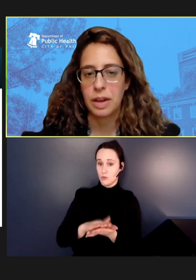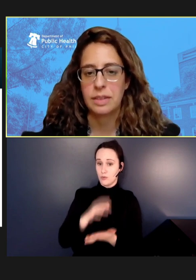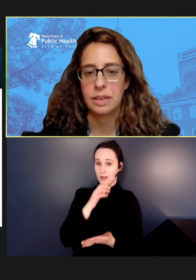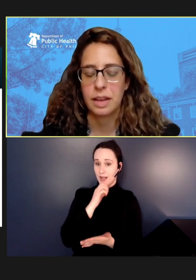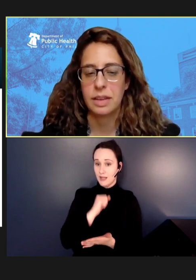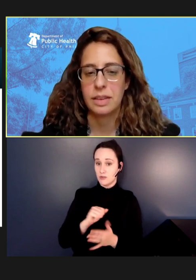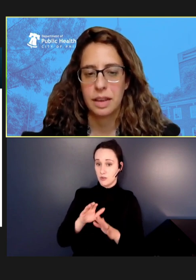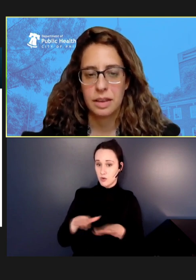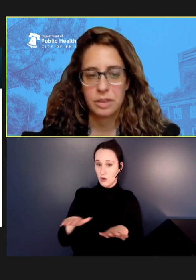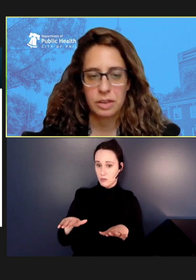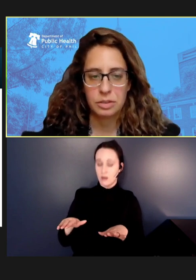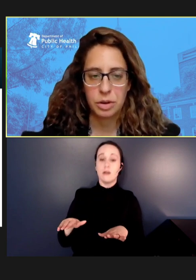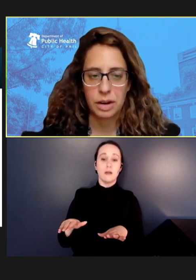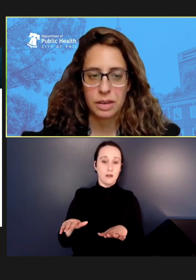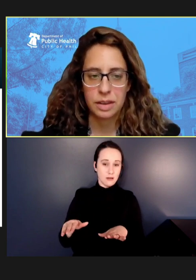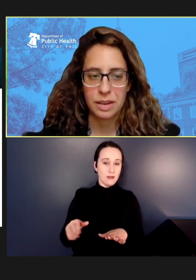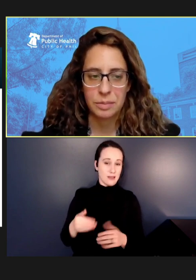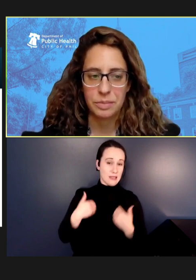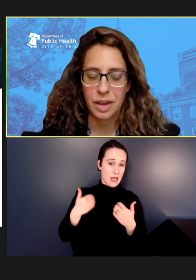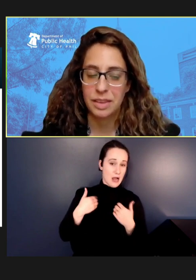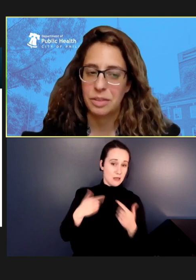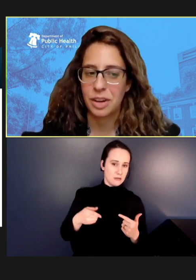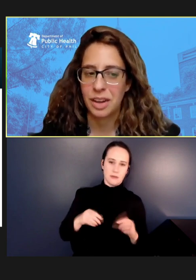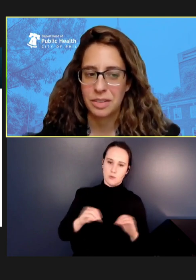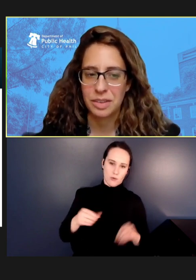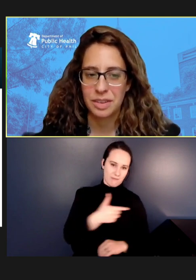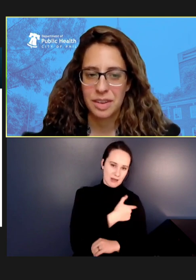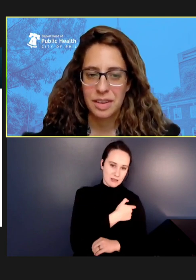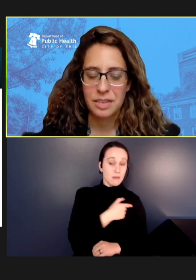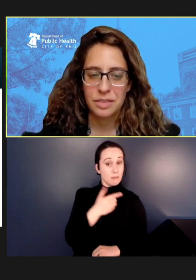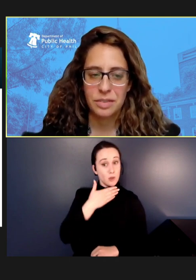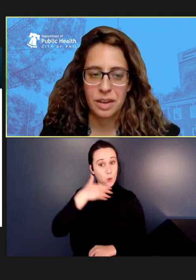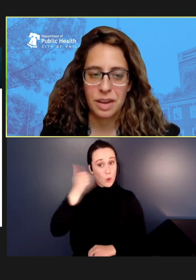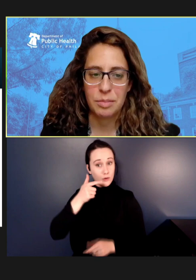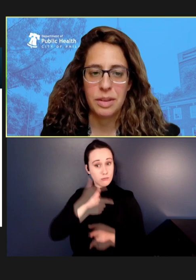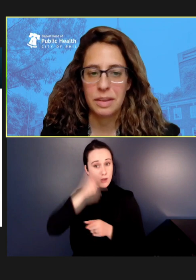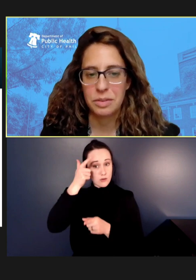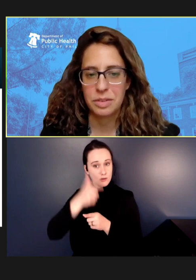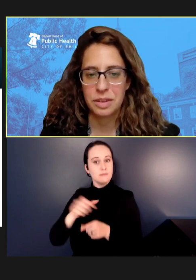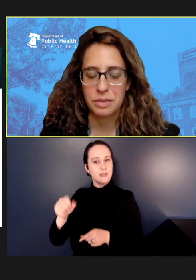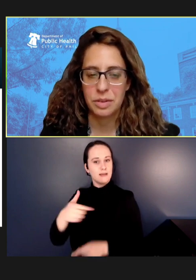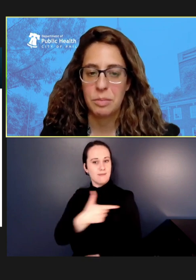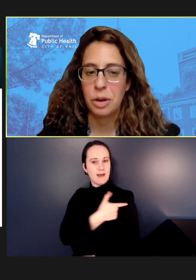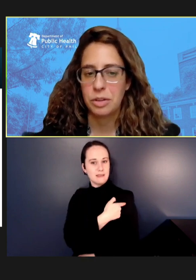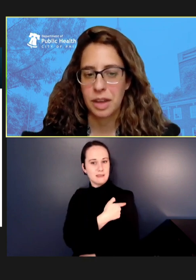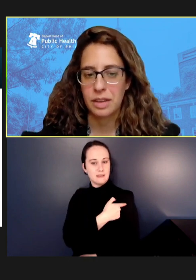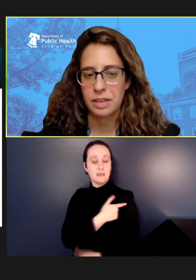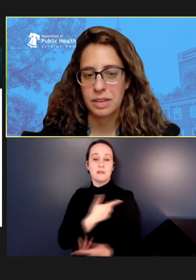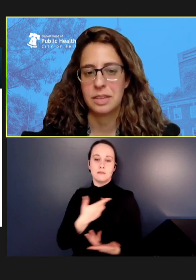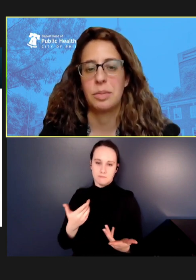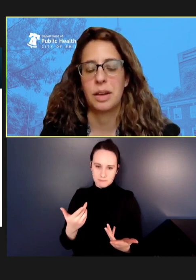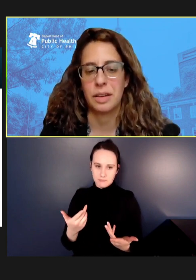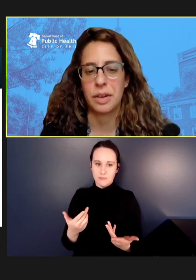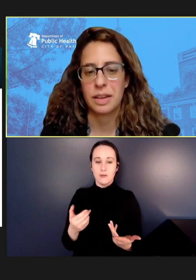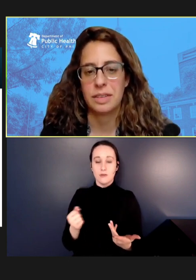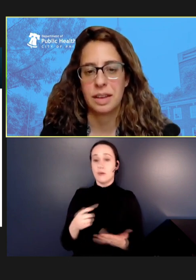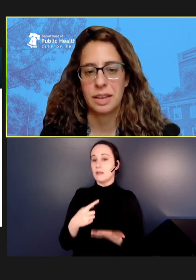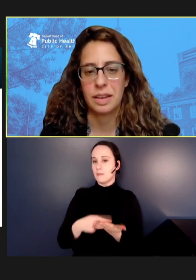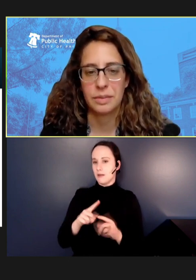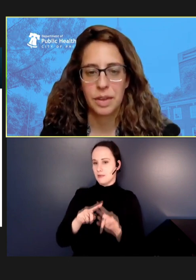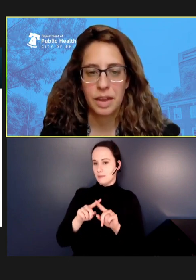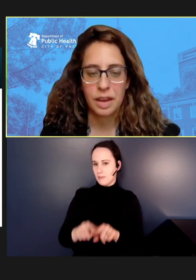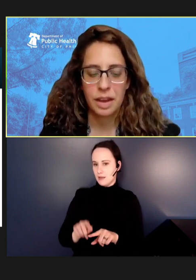vaccinated. So, these weren't kind of long-held beliefs in most cases about not vaccinating,